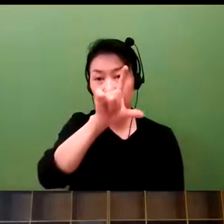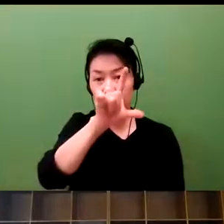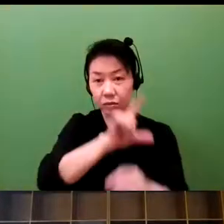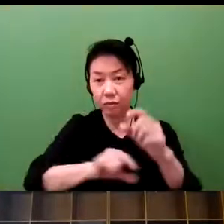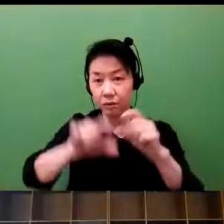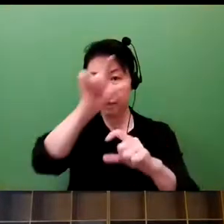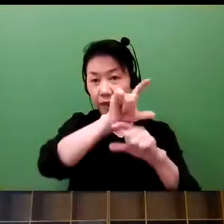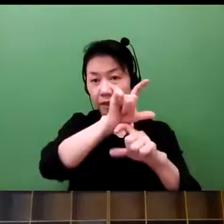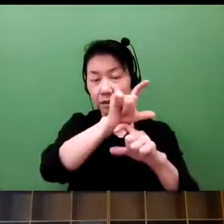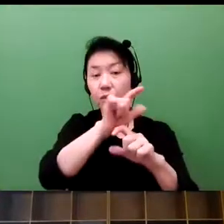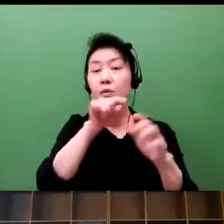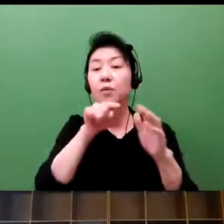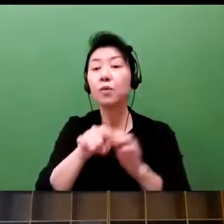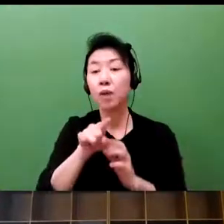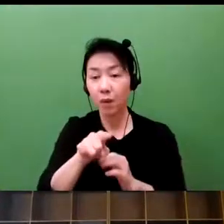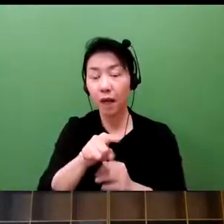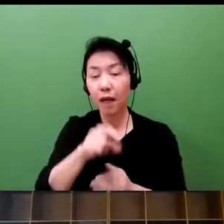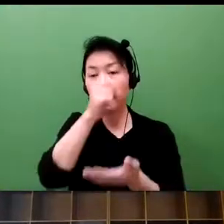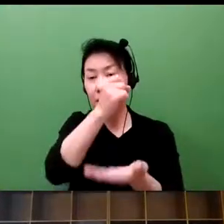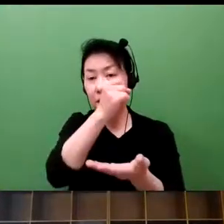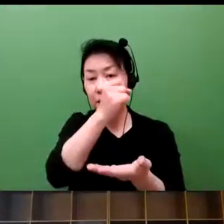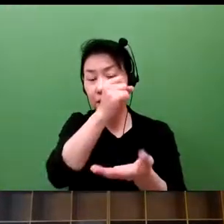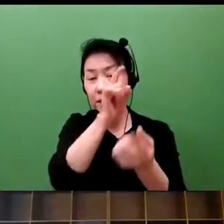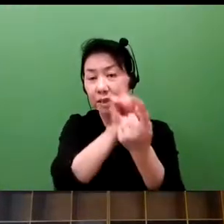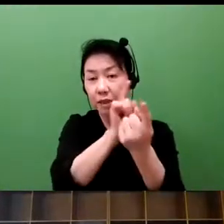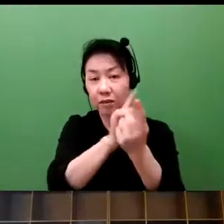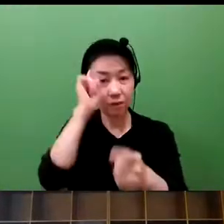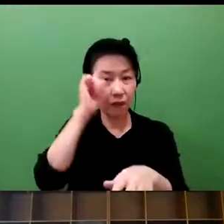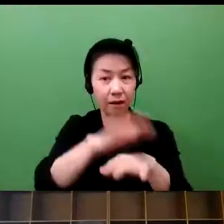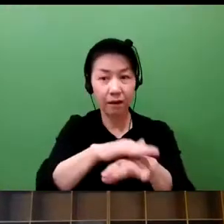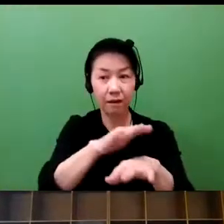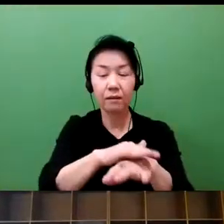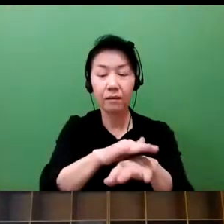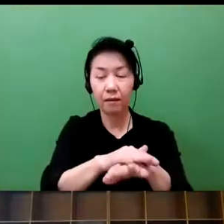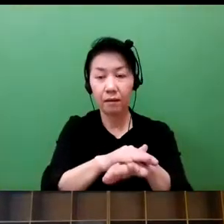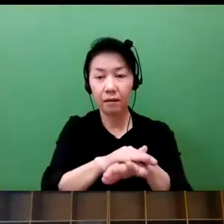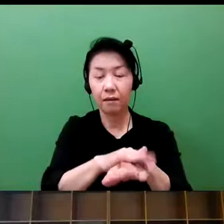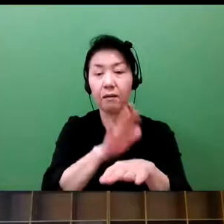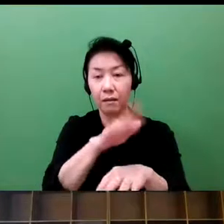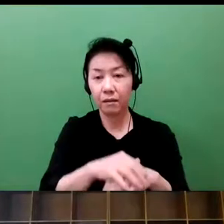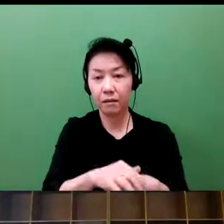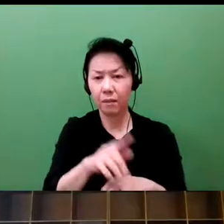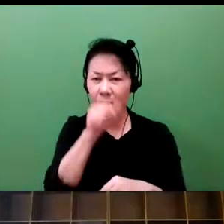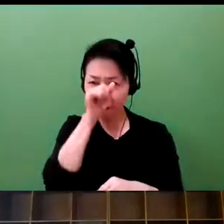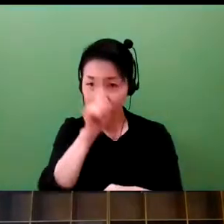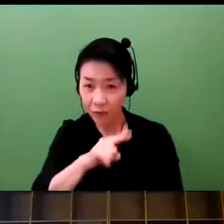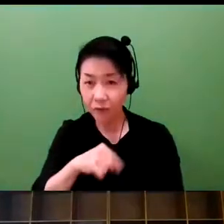in Japan, which also indicates, while regardless of who is right or wrong, this indicates